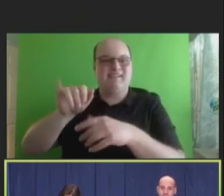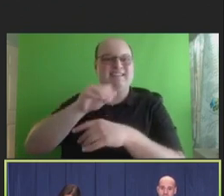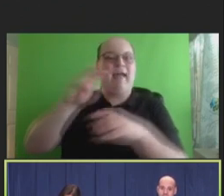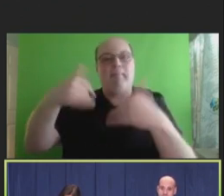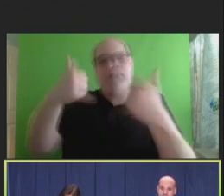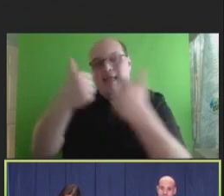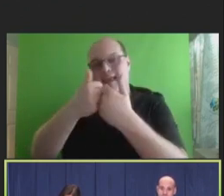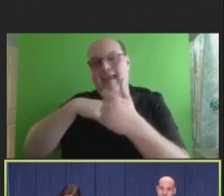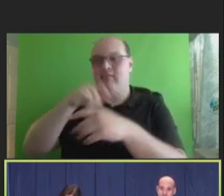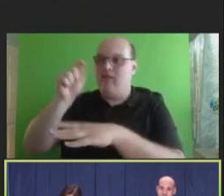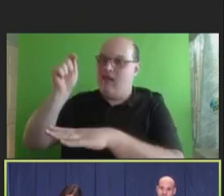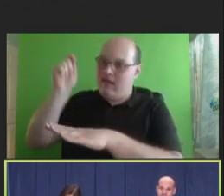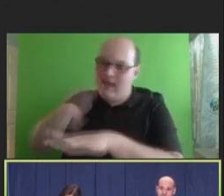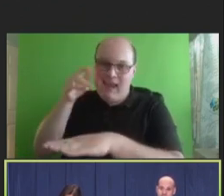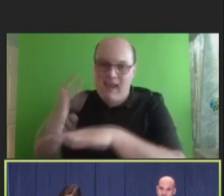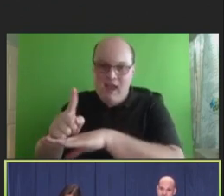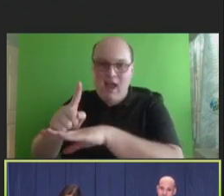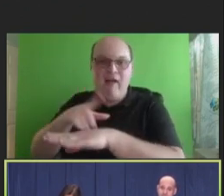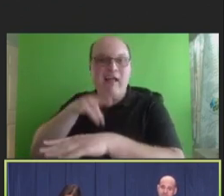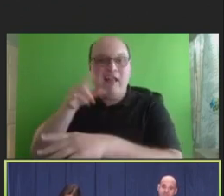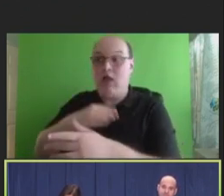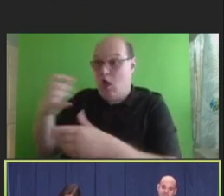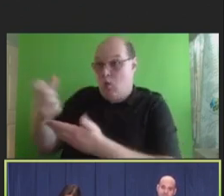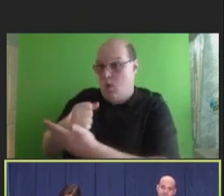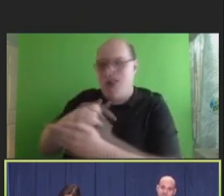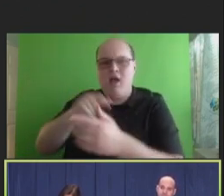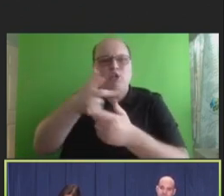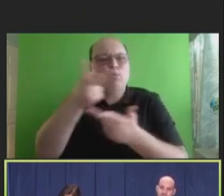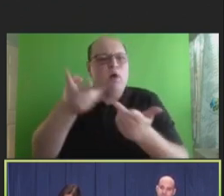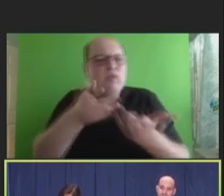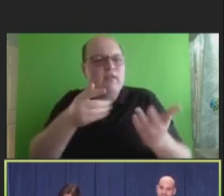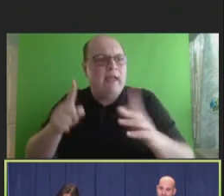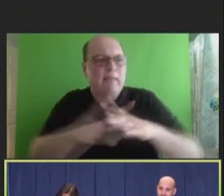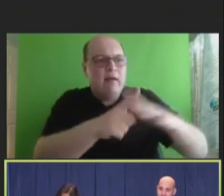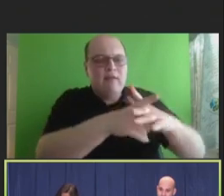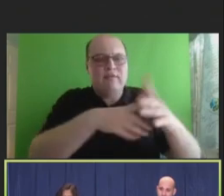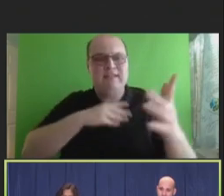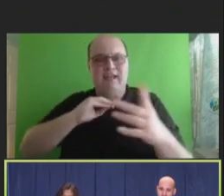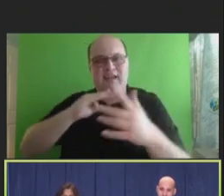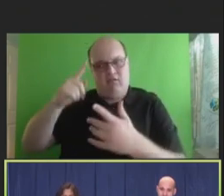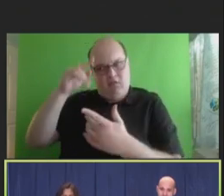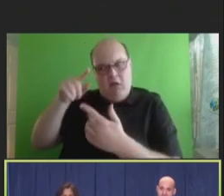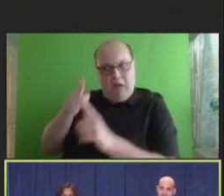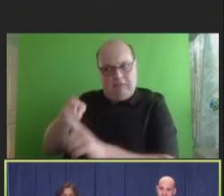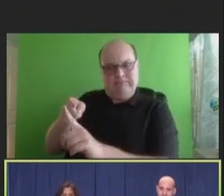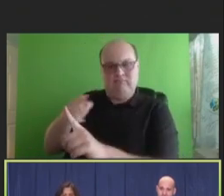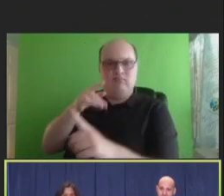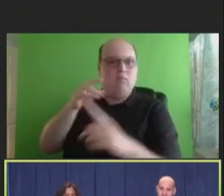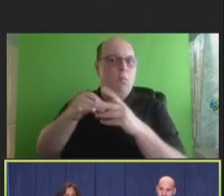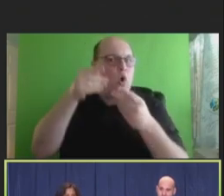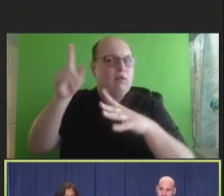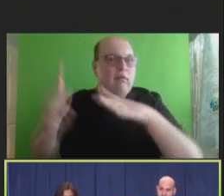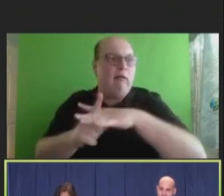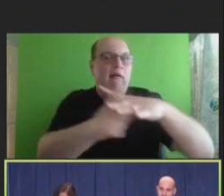like it's just like a fighting a losing battle and that doesn't -- that might get them to neutral, but it's not going to encourage them to get vaccinated, probably.